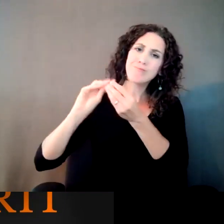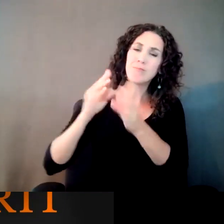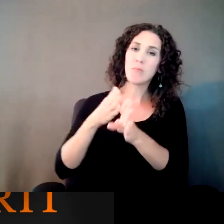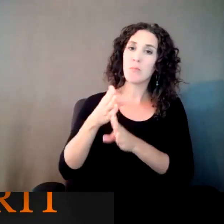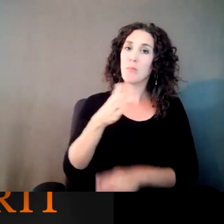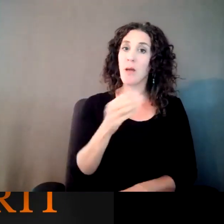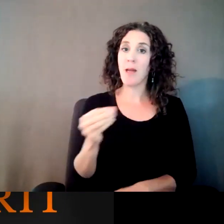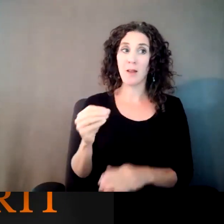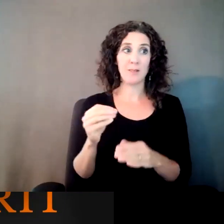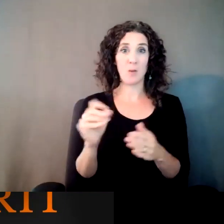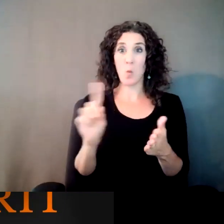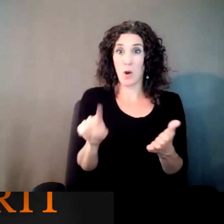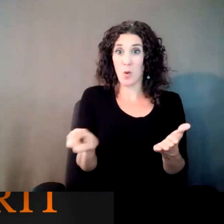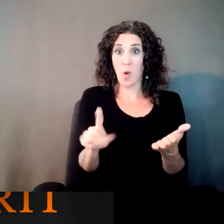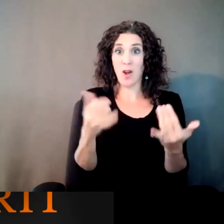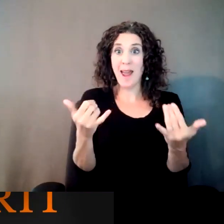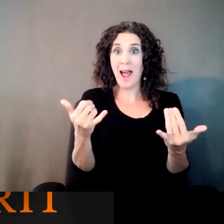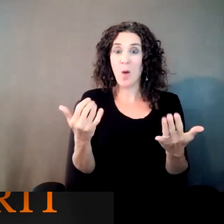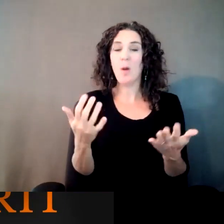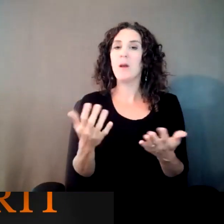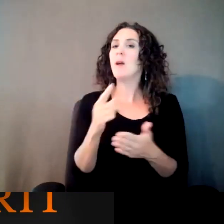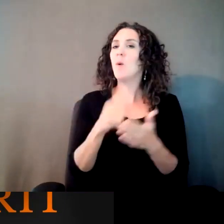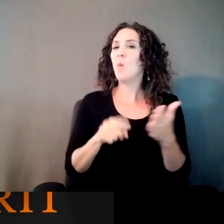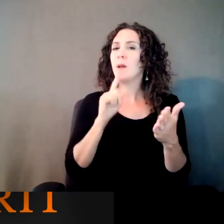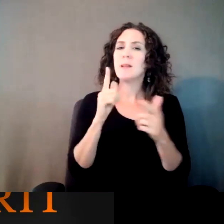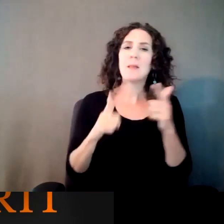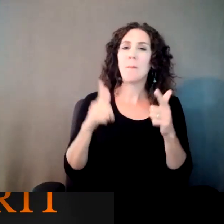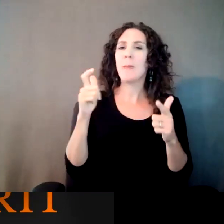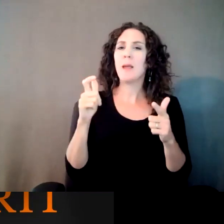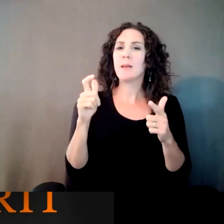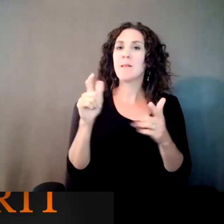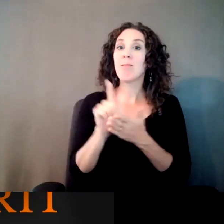what would you say is probably the one biggest lesson you've learned?